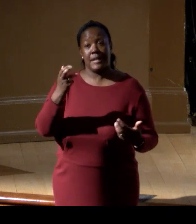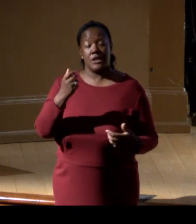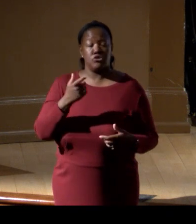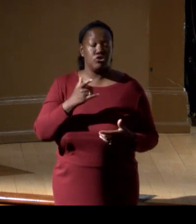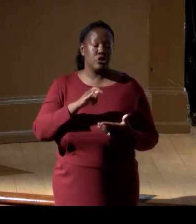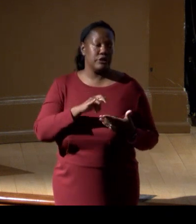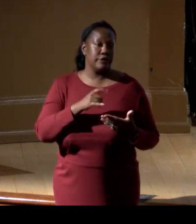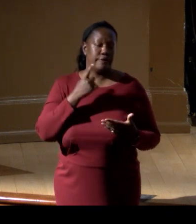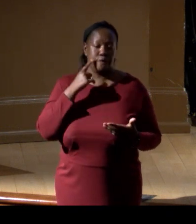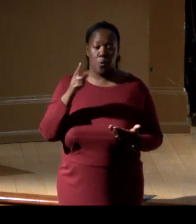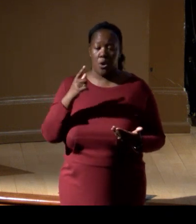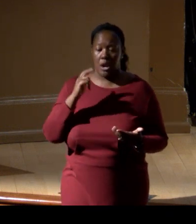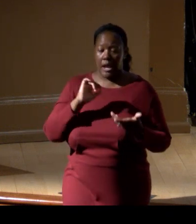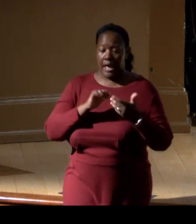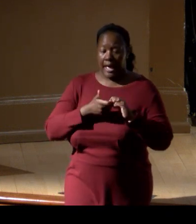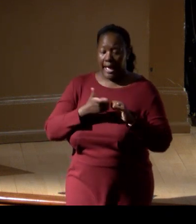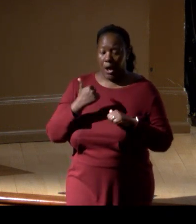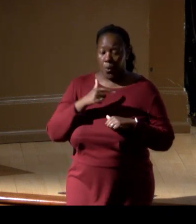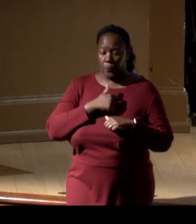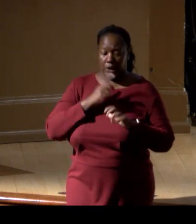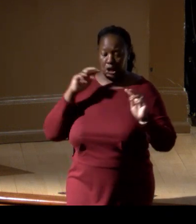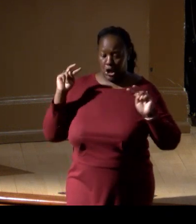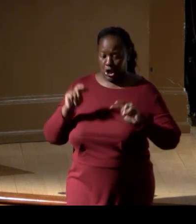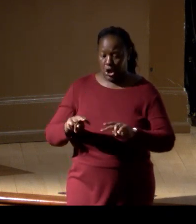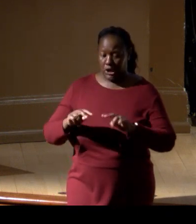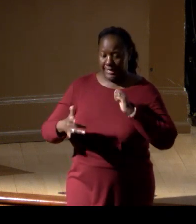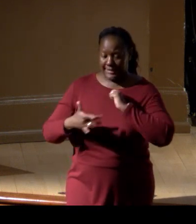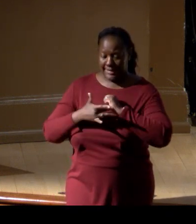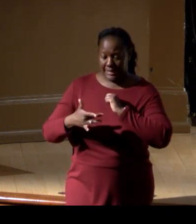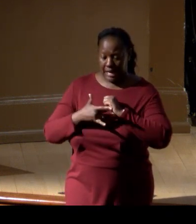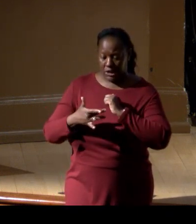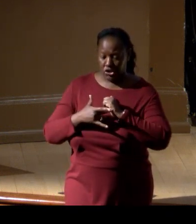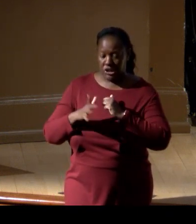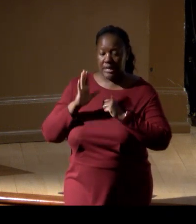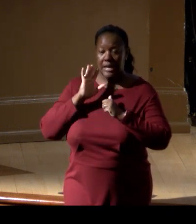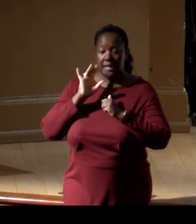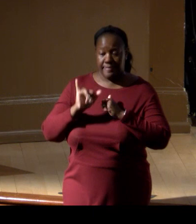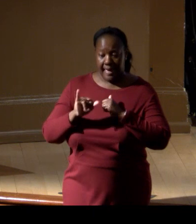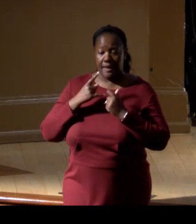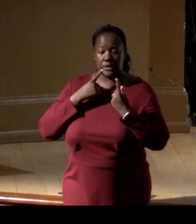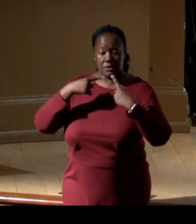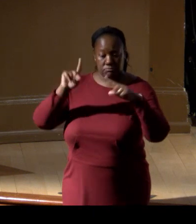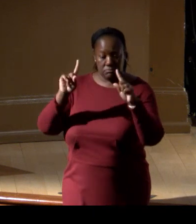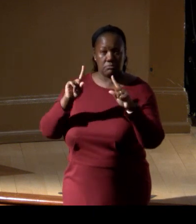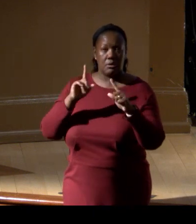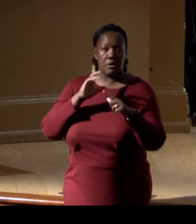for where we can look at technologies that have accomplished this type of scale